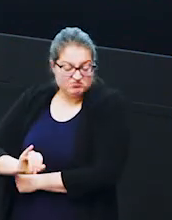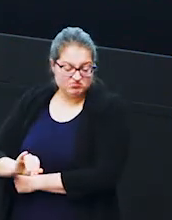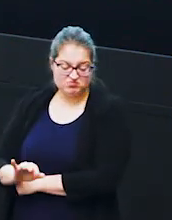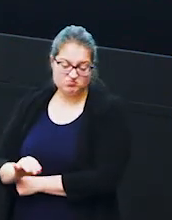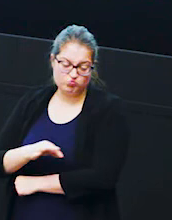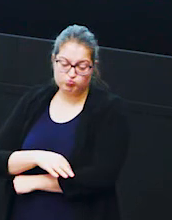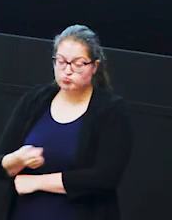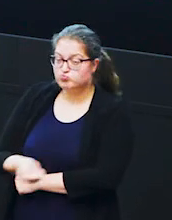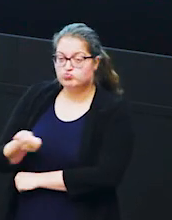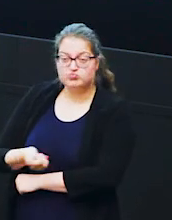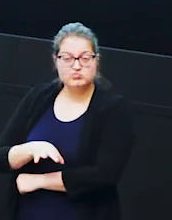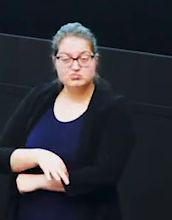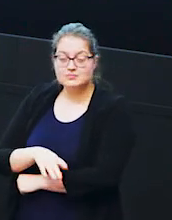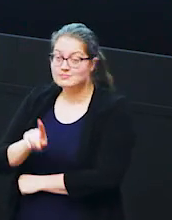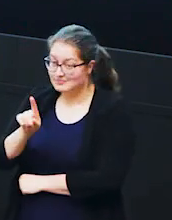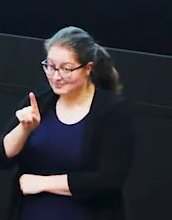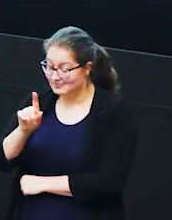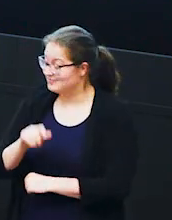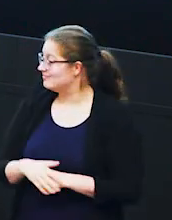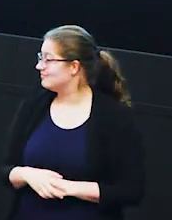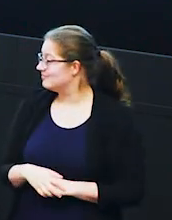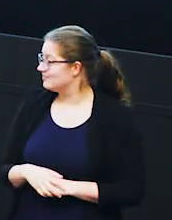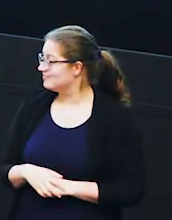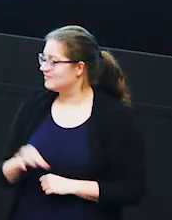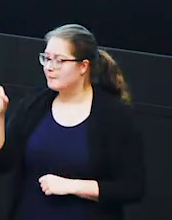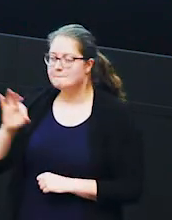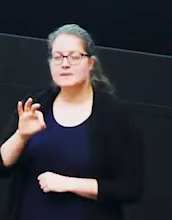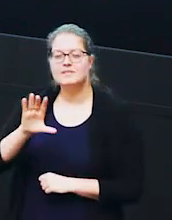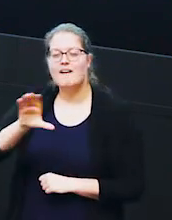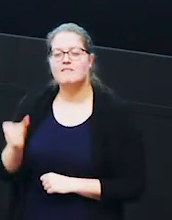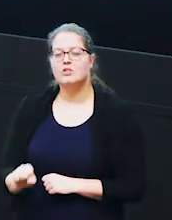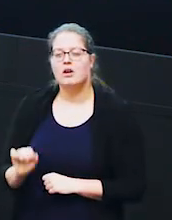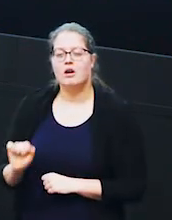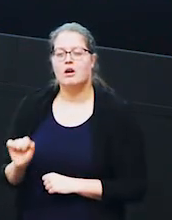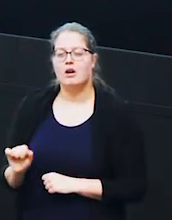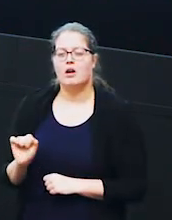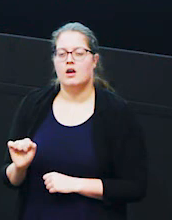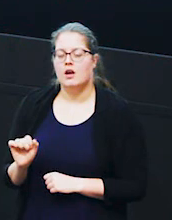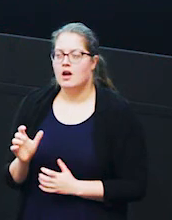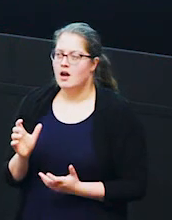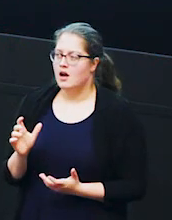thick skin but the thing is that the bees in in africa are particularly they it really hurts when